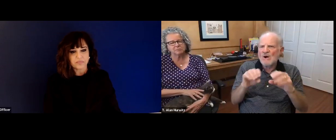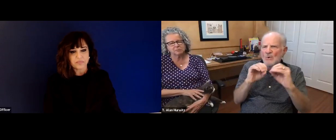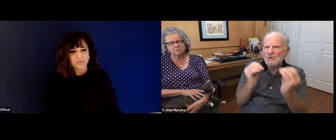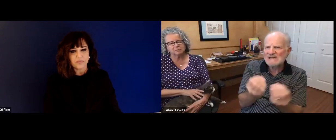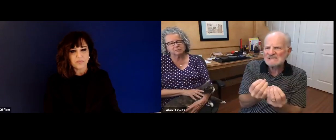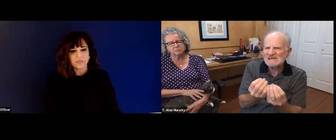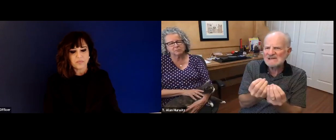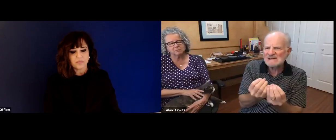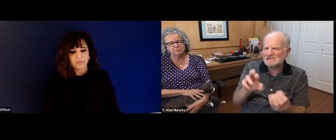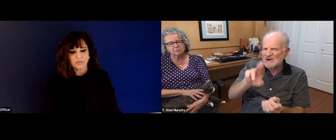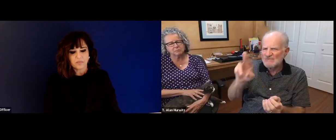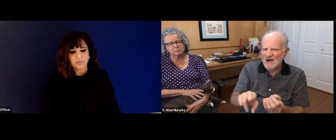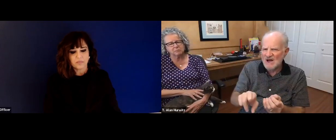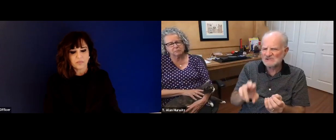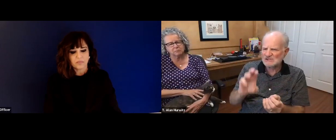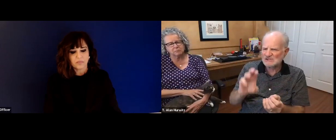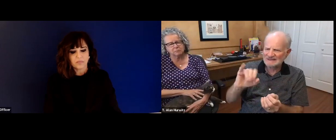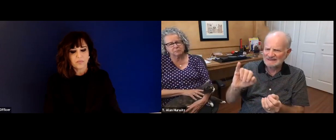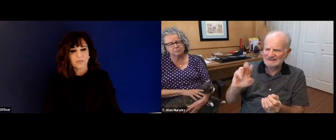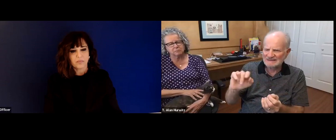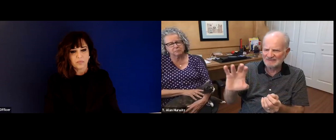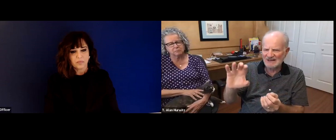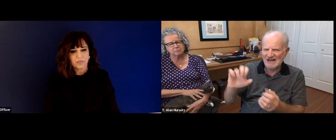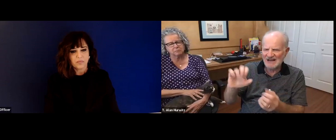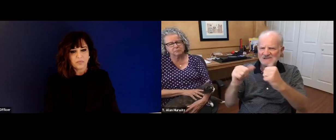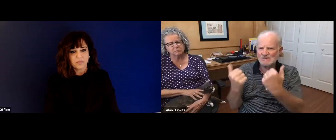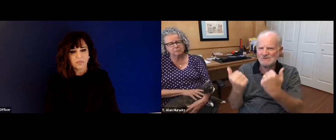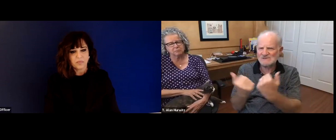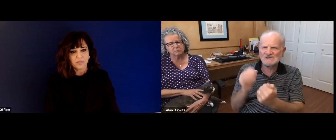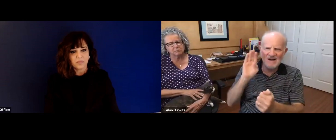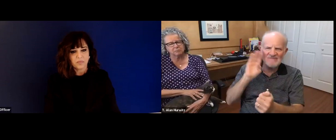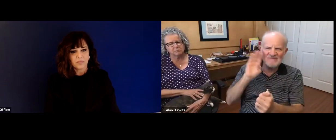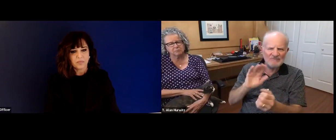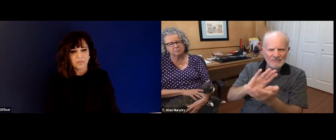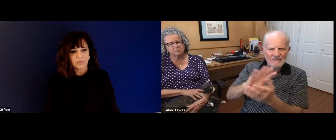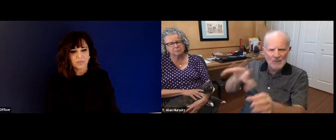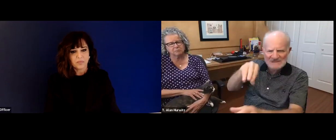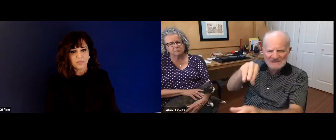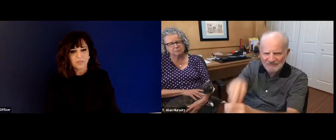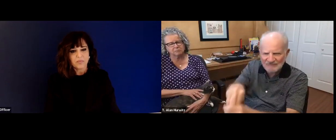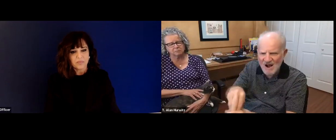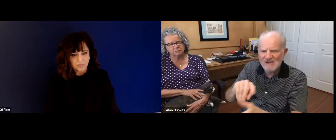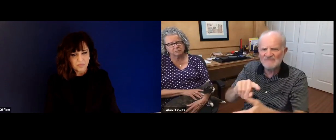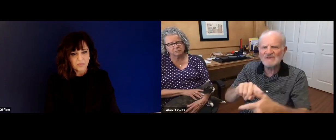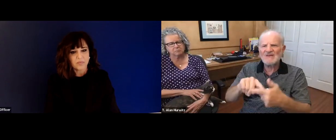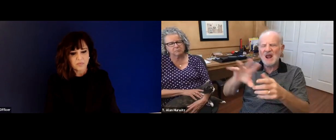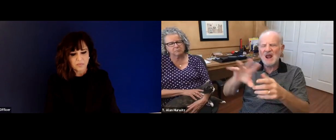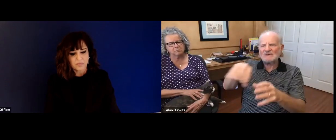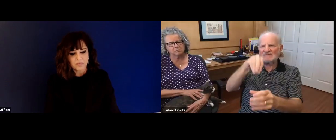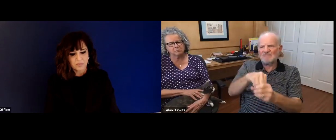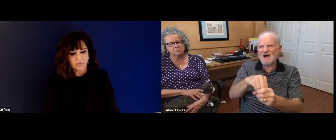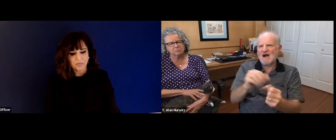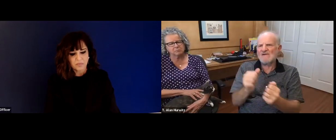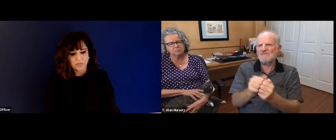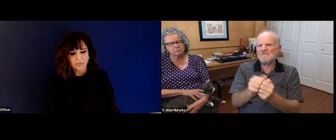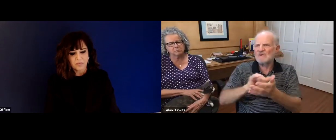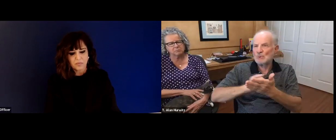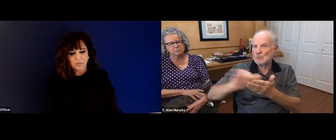NAD was a wonderful experience. I got involved originally at the local level, like at the affiliate level. So the